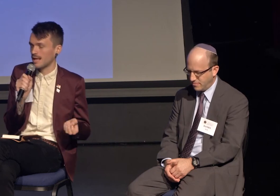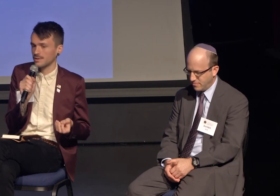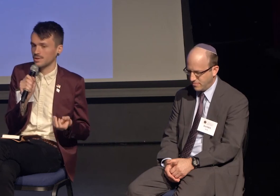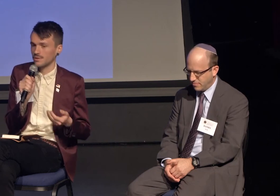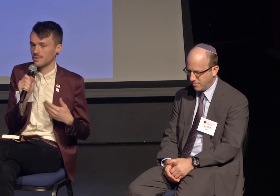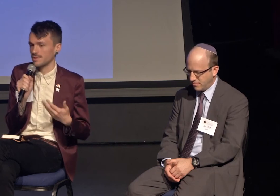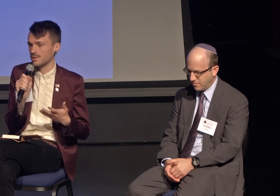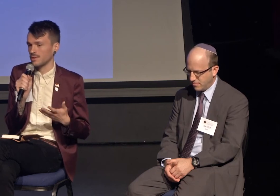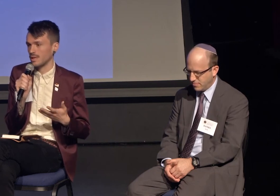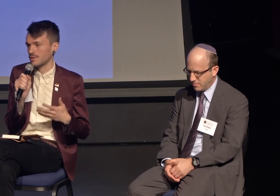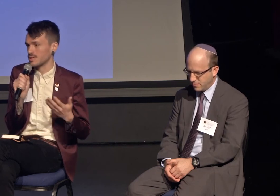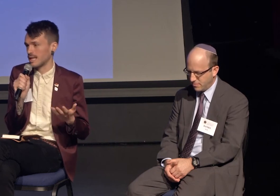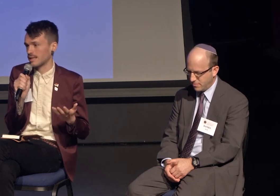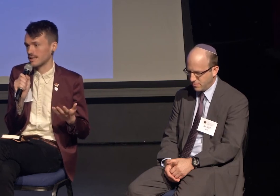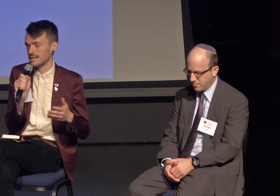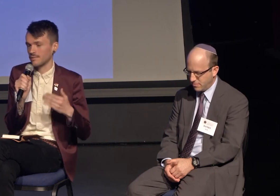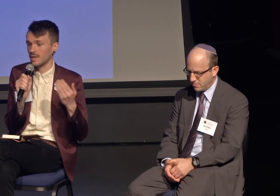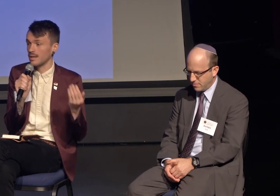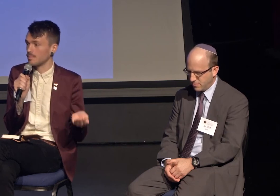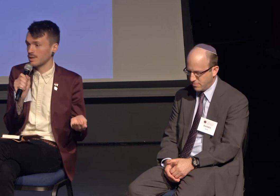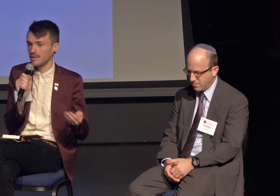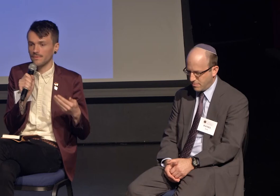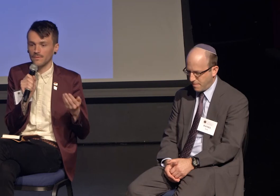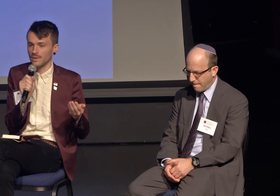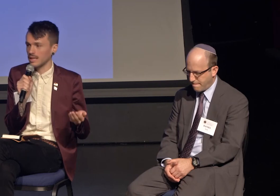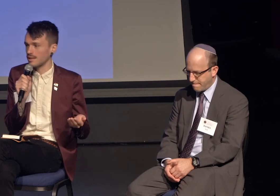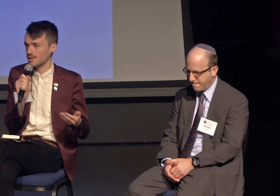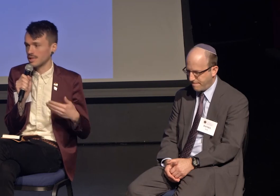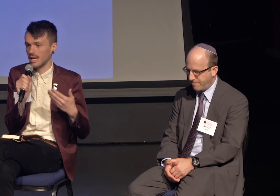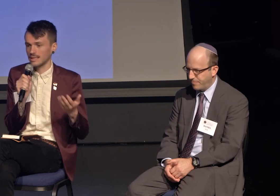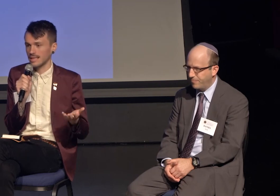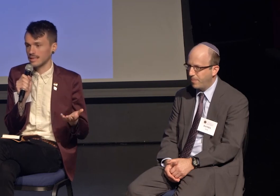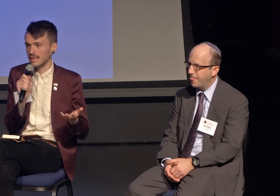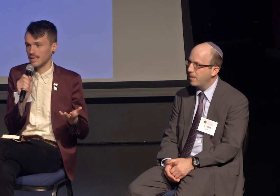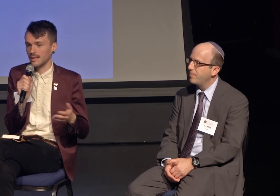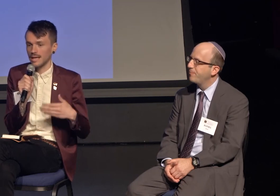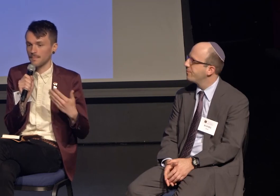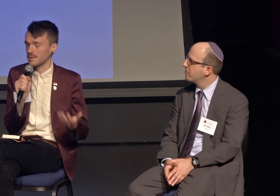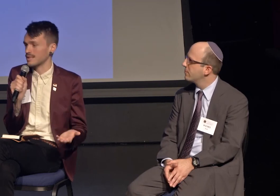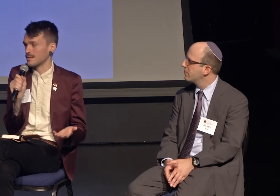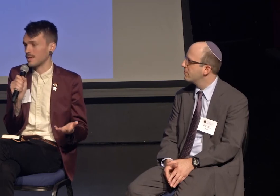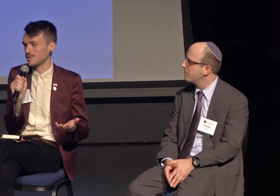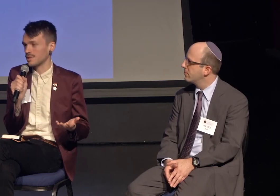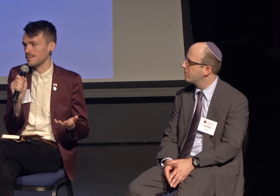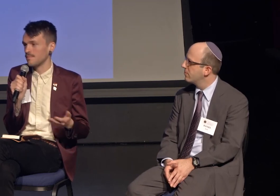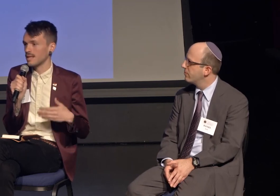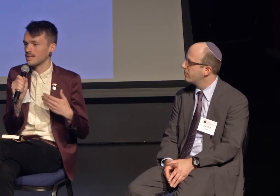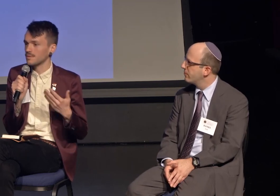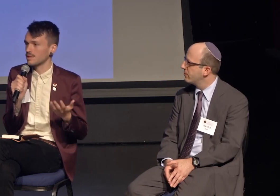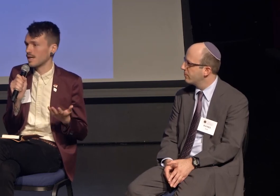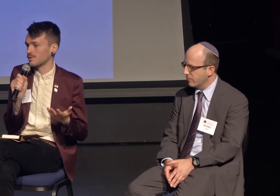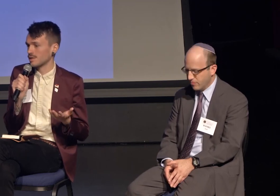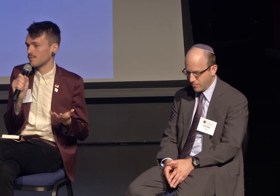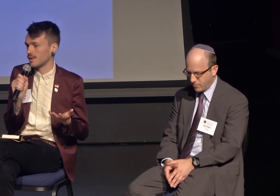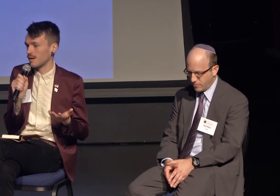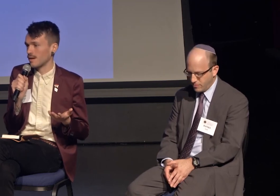our traditional understandings of beliefs, affiliation, identity, and participation, it's really challenging to figure out